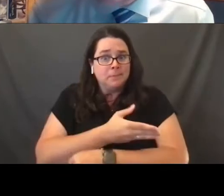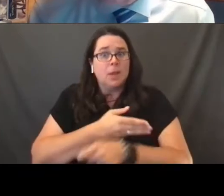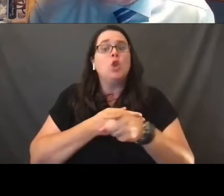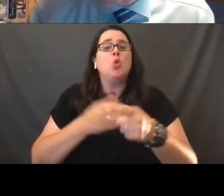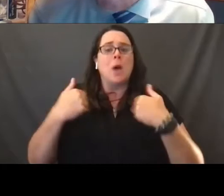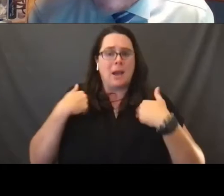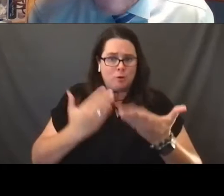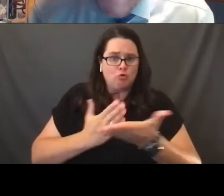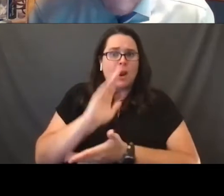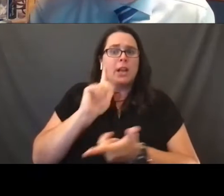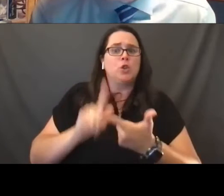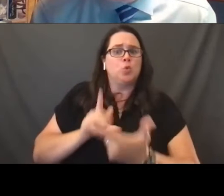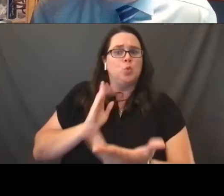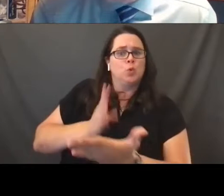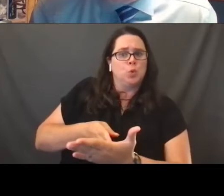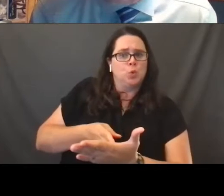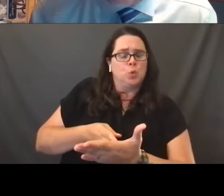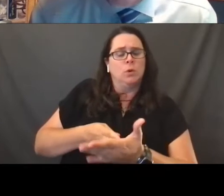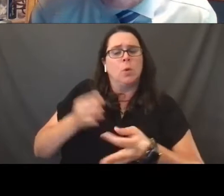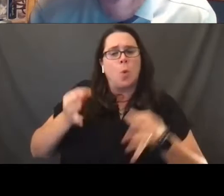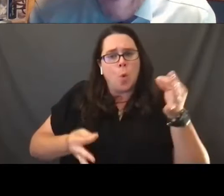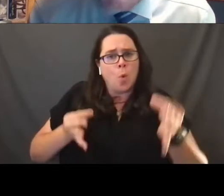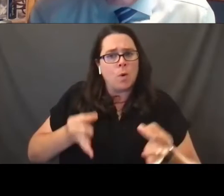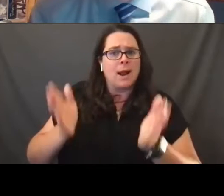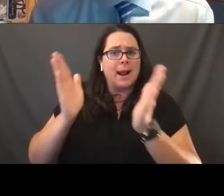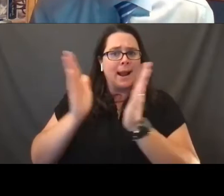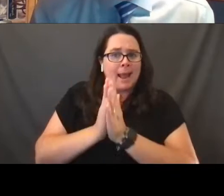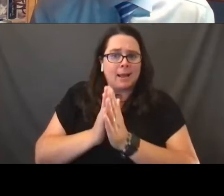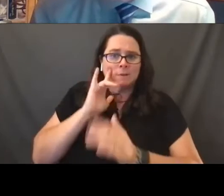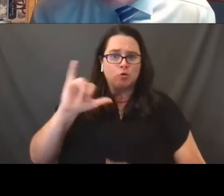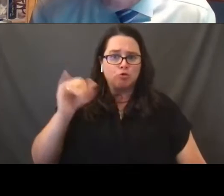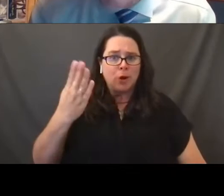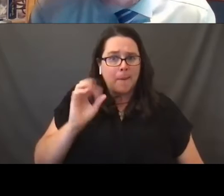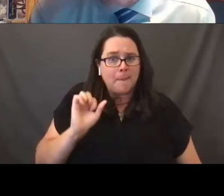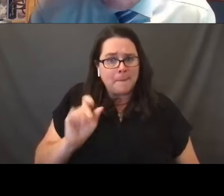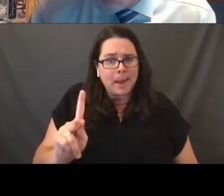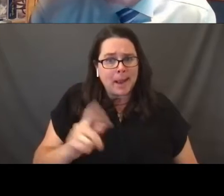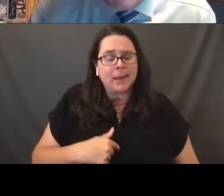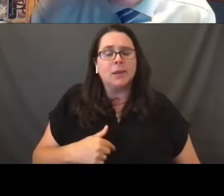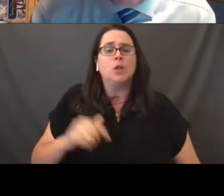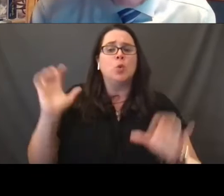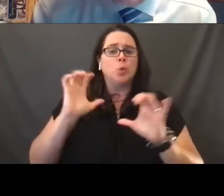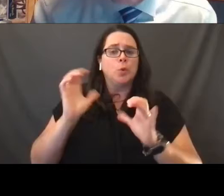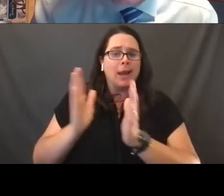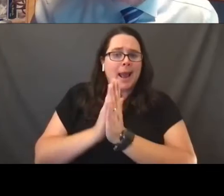You can go into court and seek the return of your job, you can seek damages, all those kinds of things